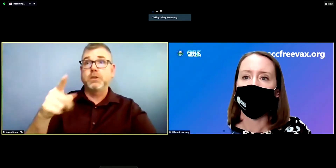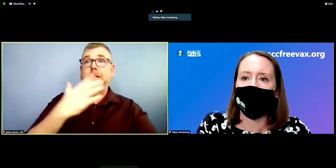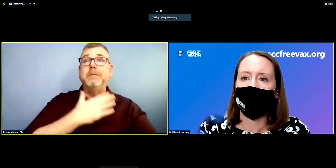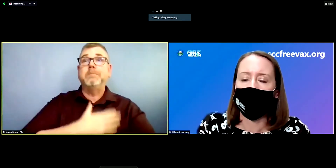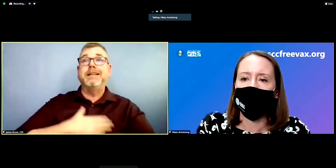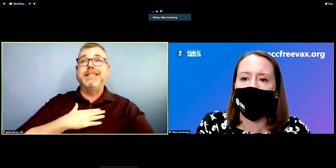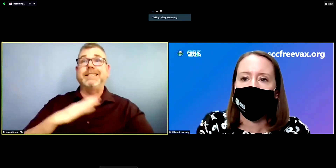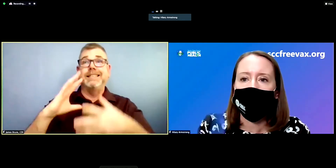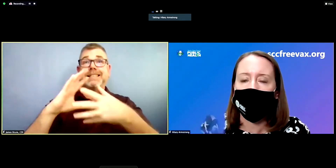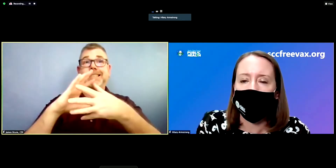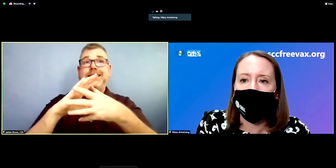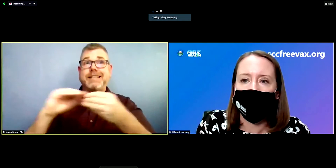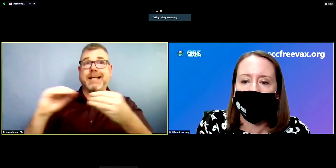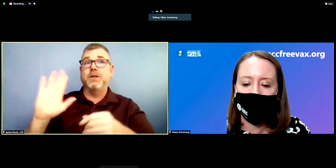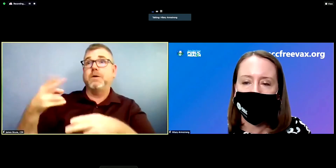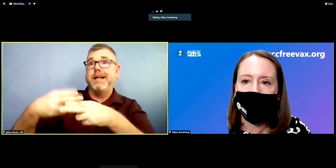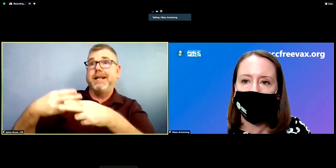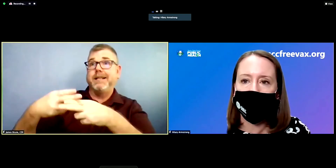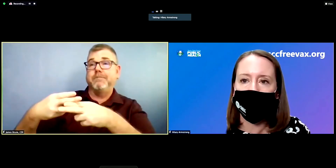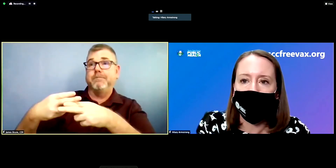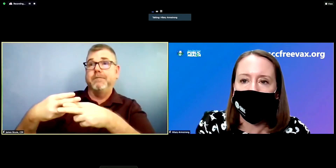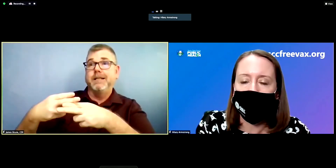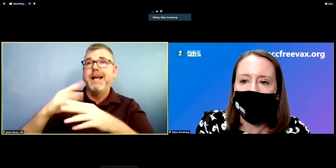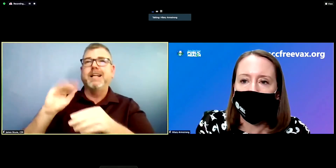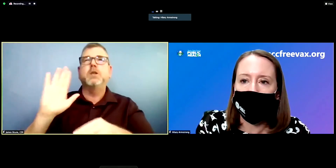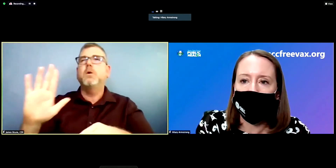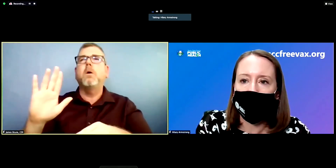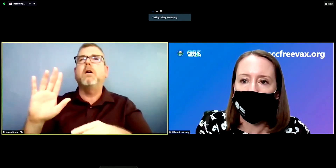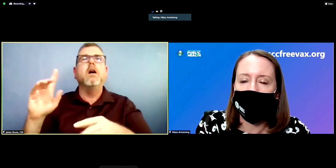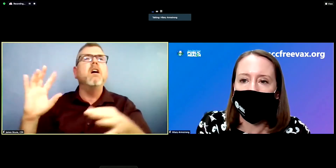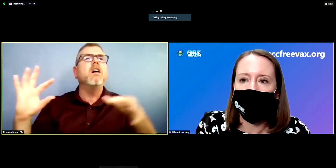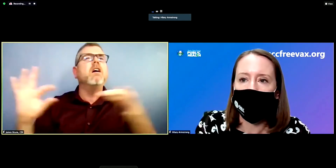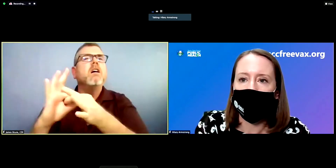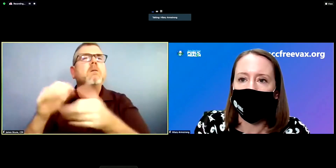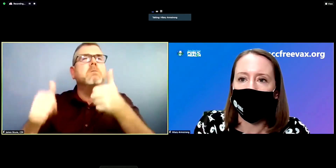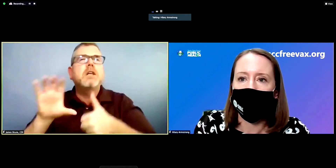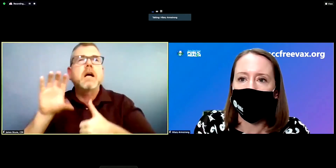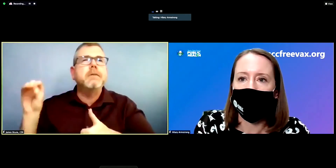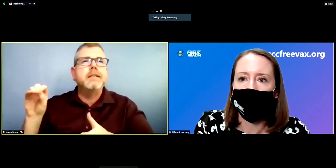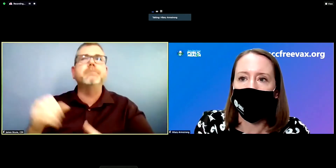and affiliation. And i am having a slight, if my team could help me, i'm having a slight difficulty